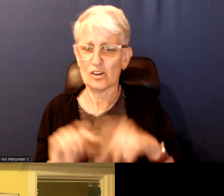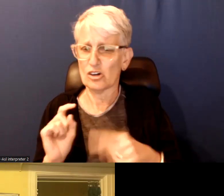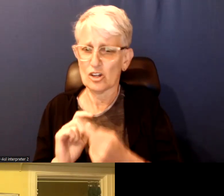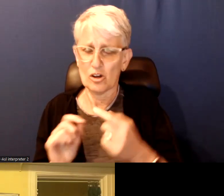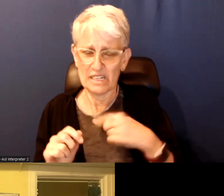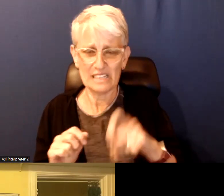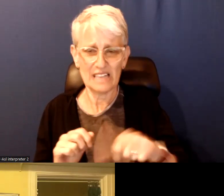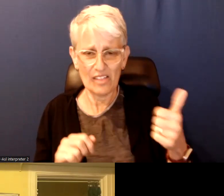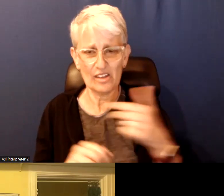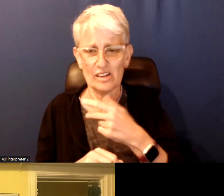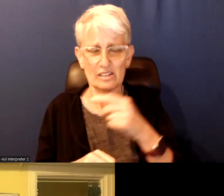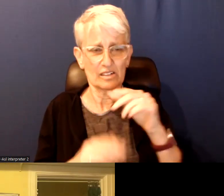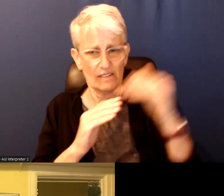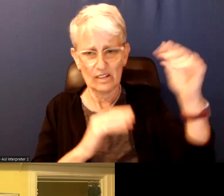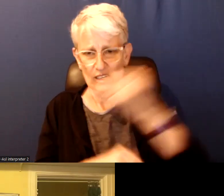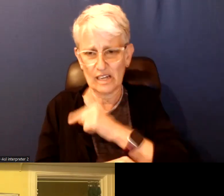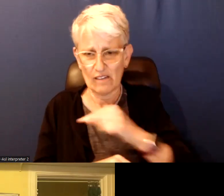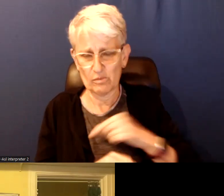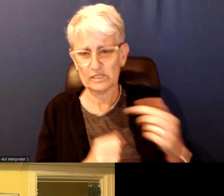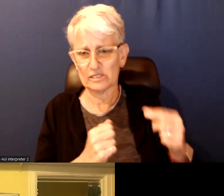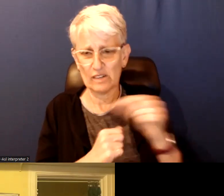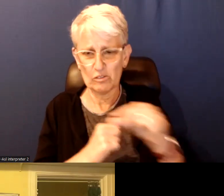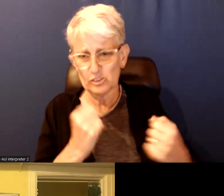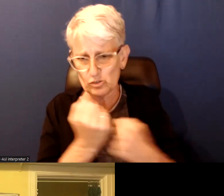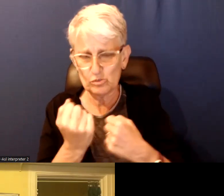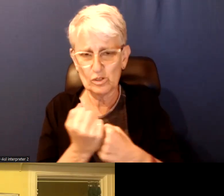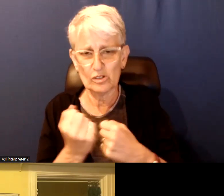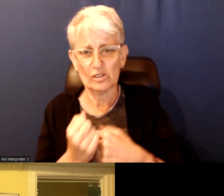of government to step up even the city has been running the hotel for Ukrainians.the